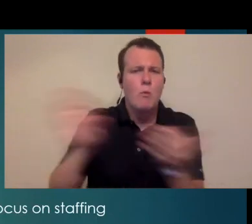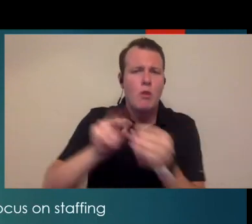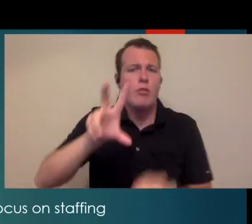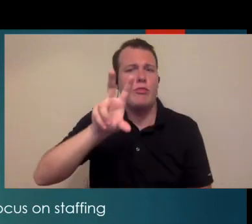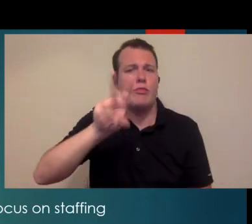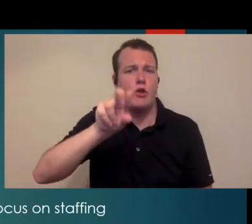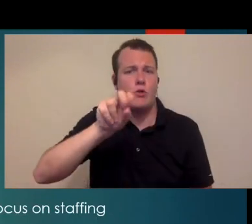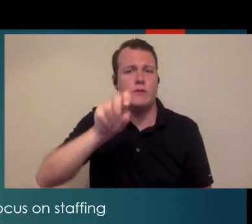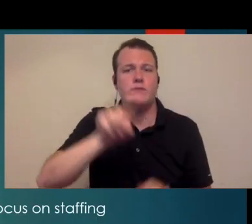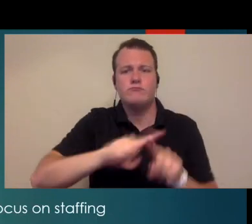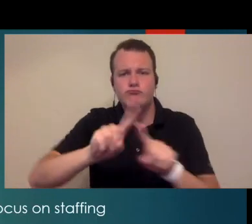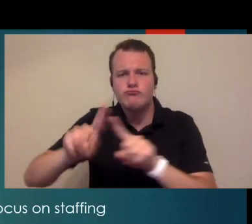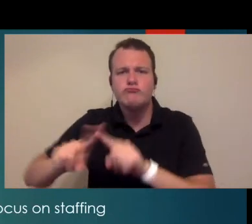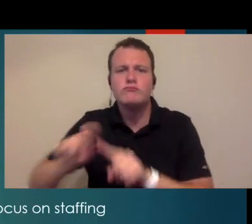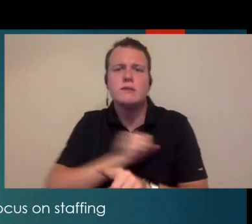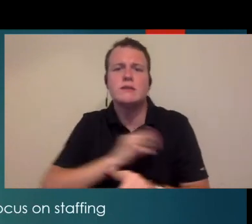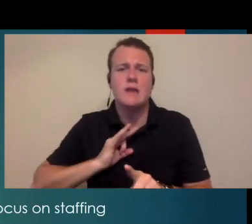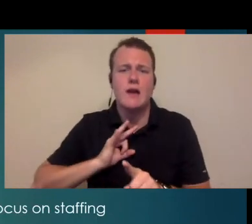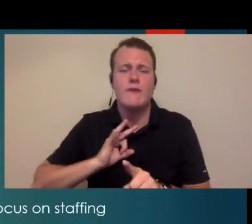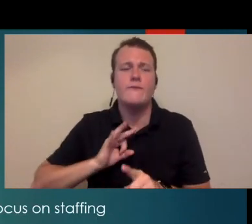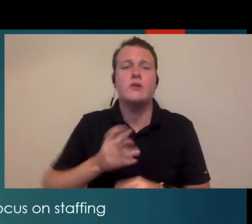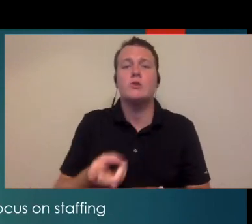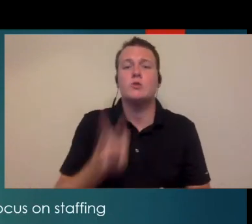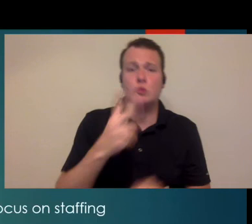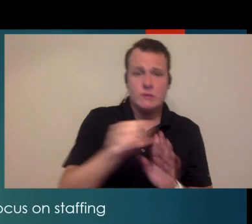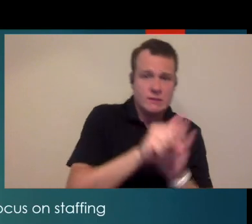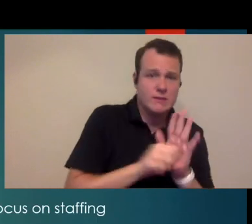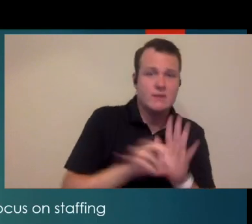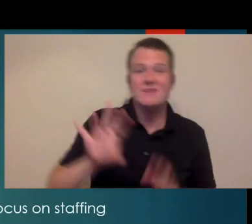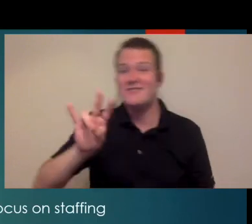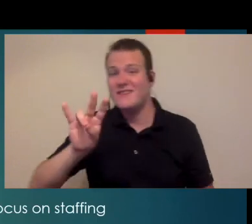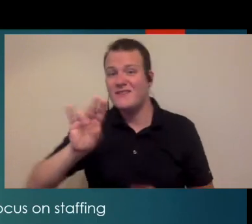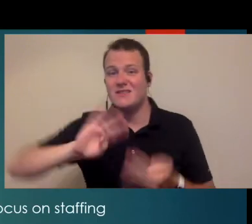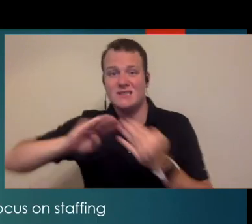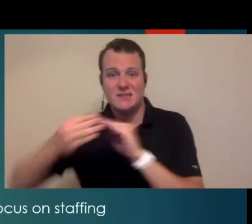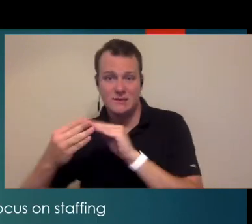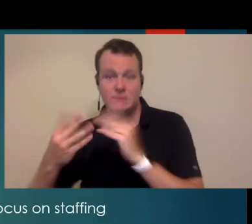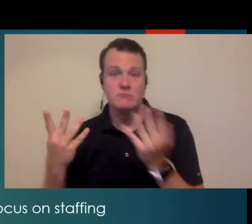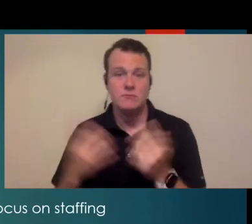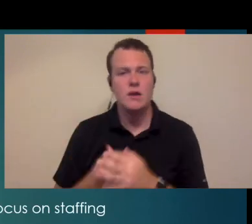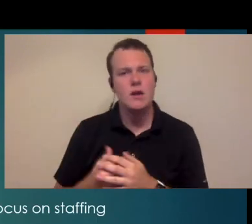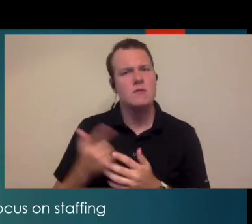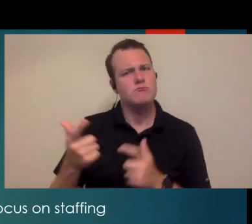about 30 different staff members across two states and seven cities so it's a